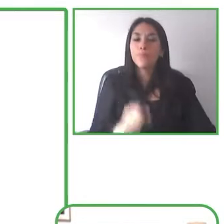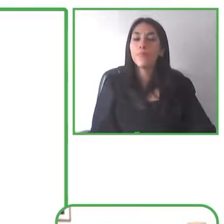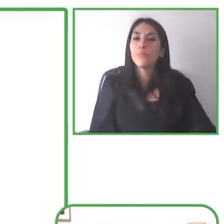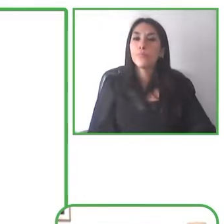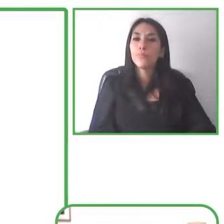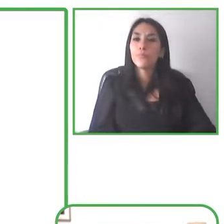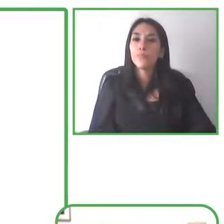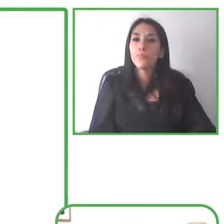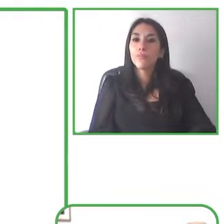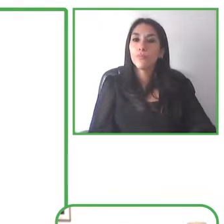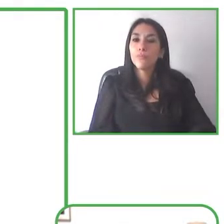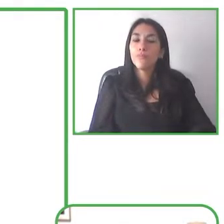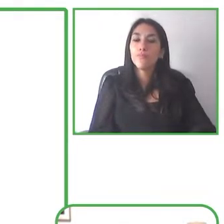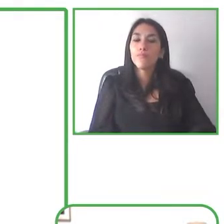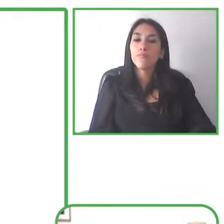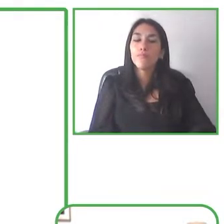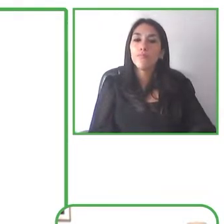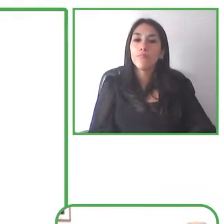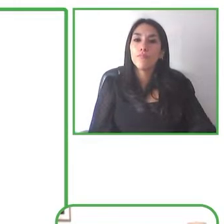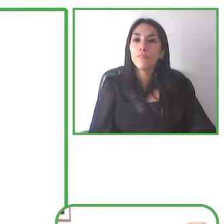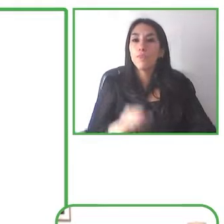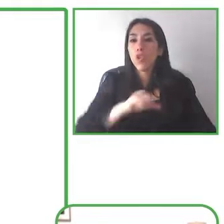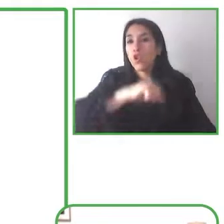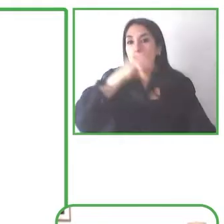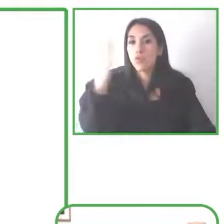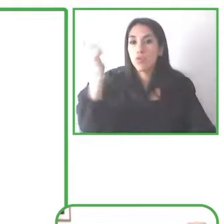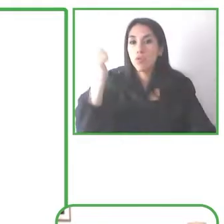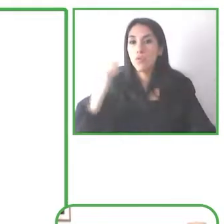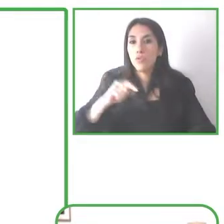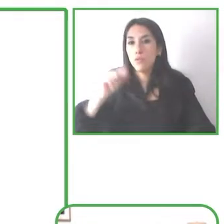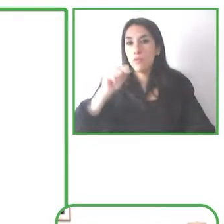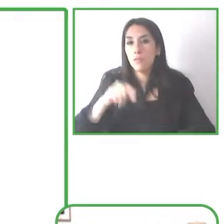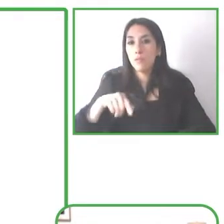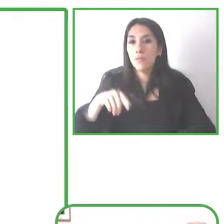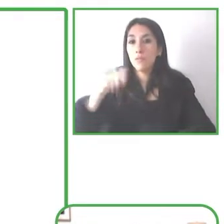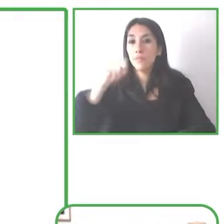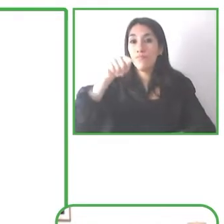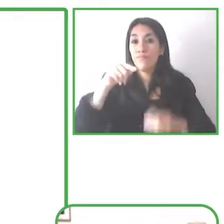which is available on Chromebooks and with select to speak this is actually the feature